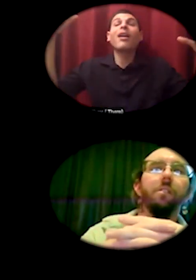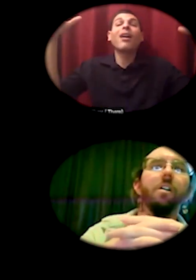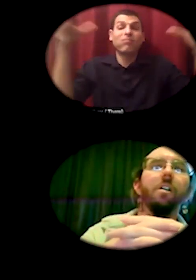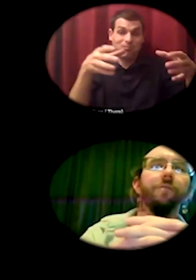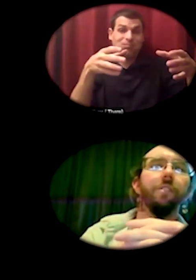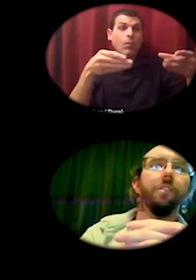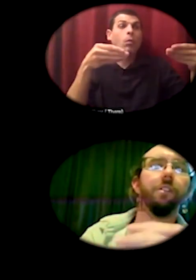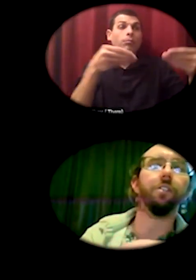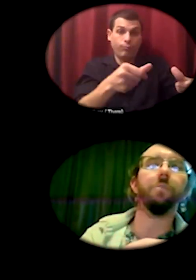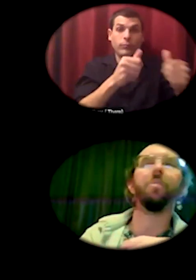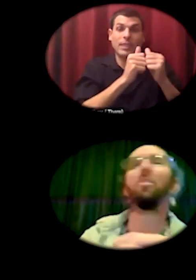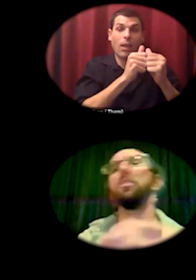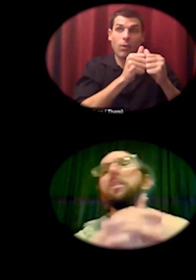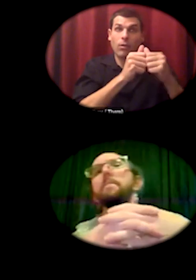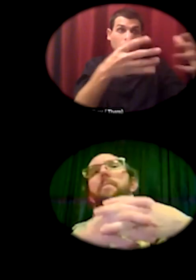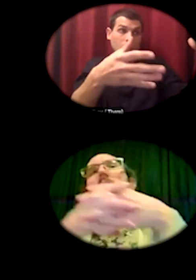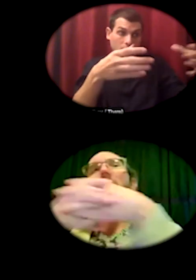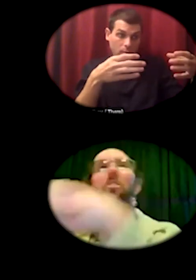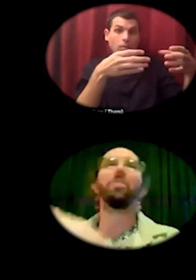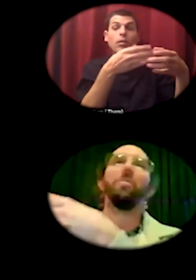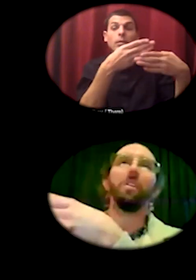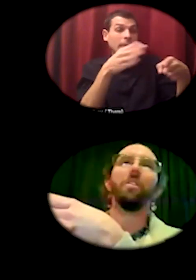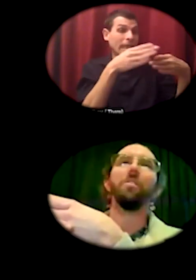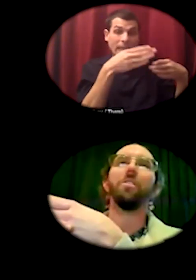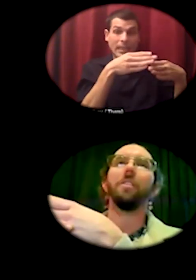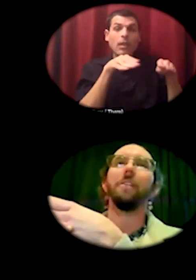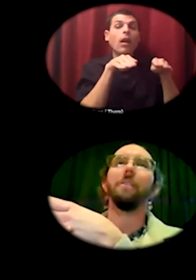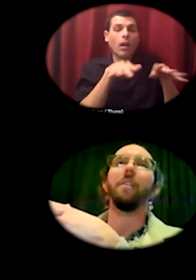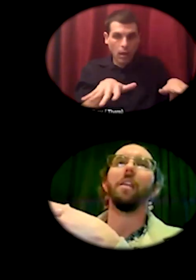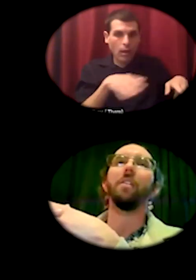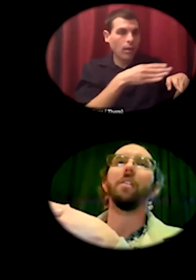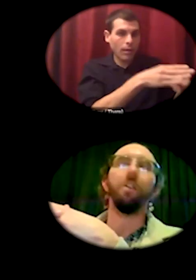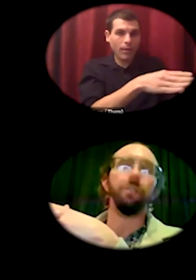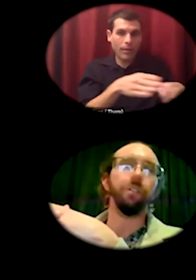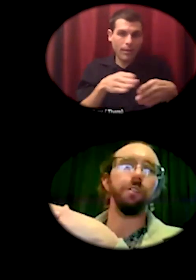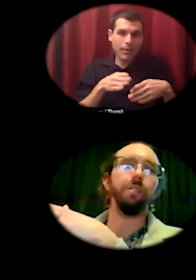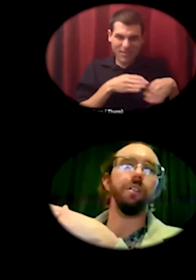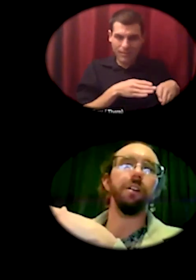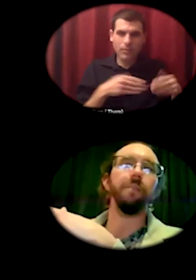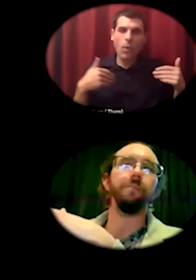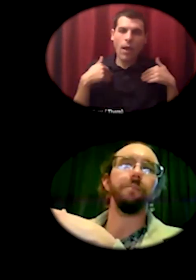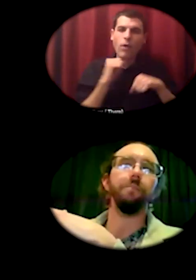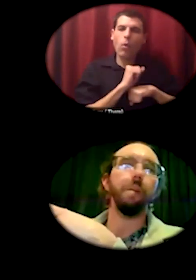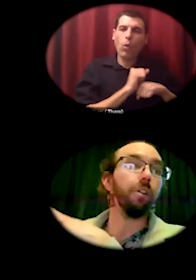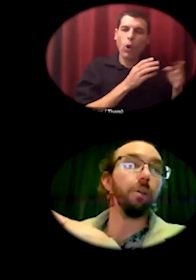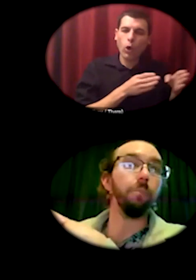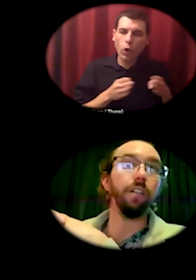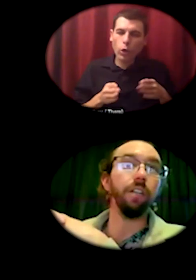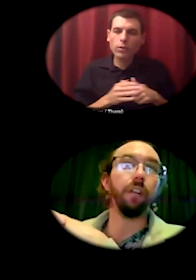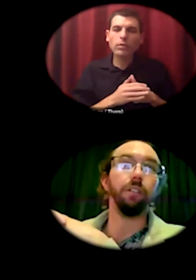of the consumers and also the workers and also maybe community investors